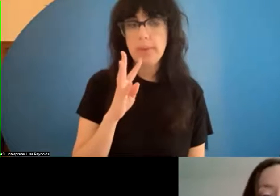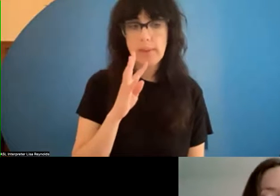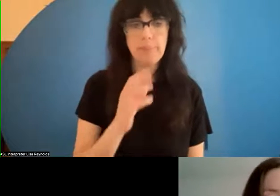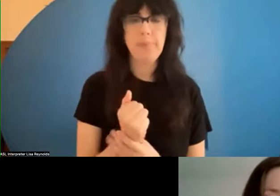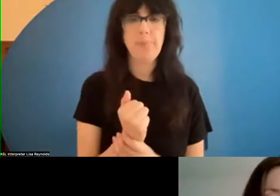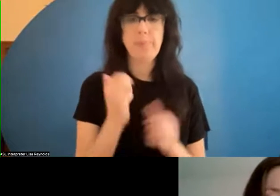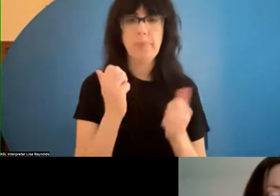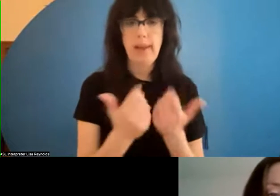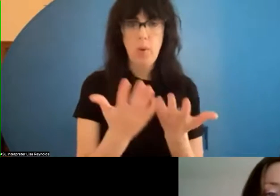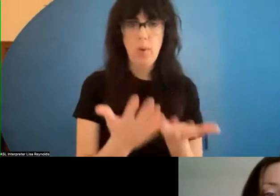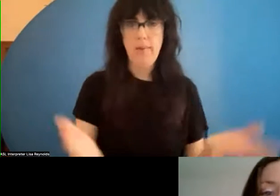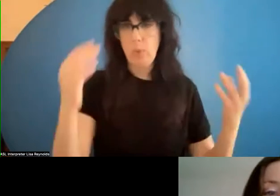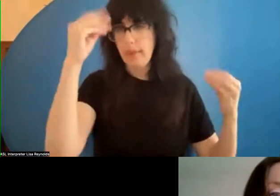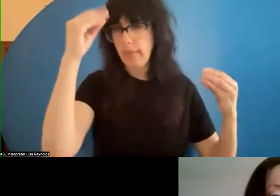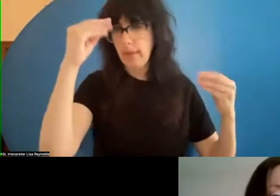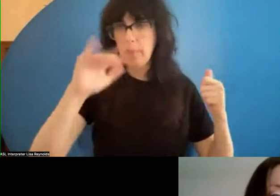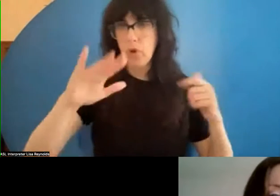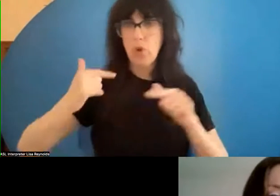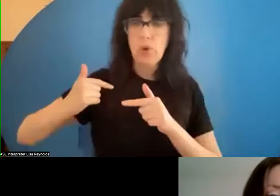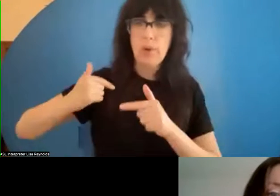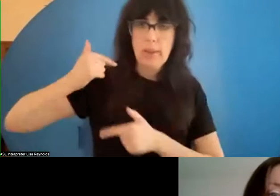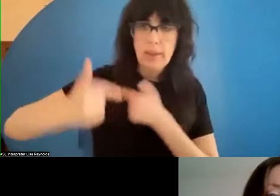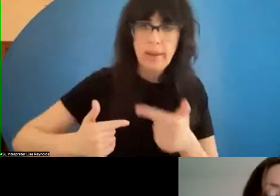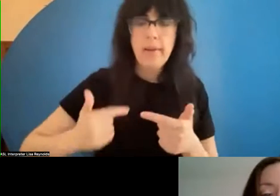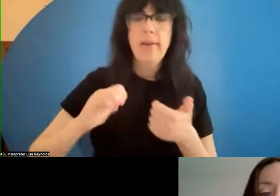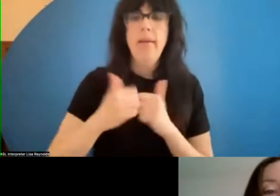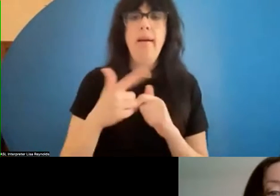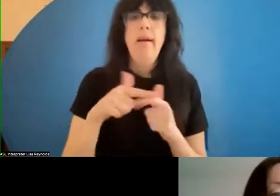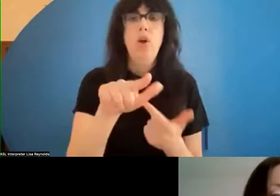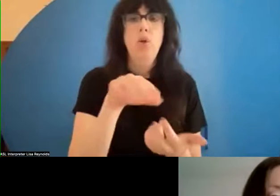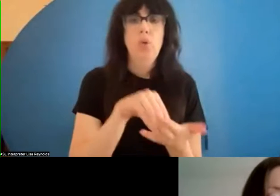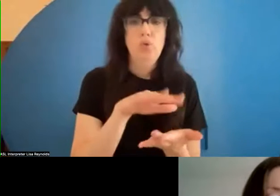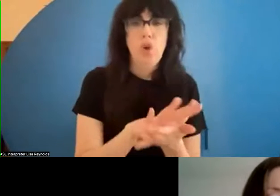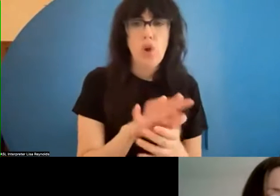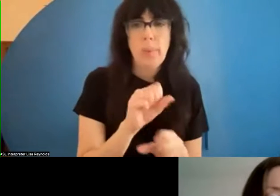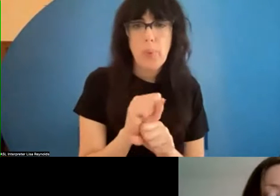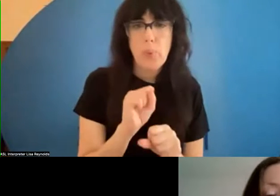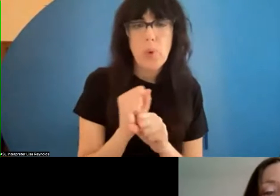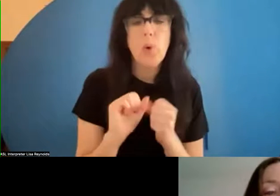ing about your legacies and thinking about how you're documenting your work and how you might want to share it, we are